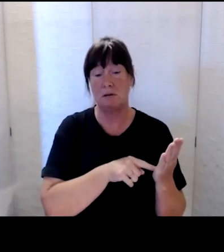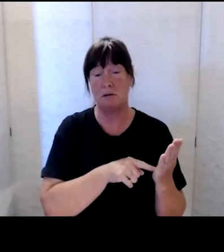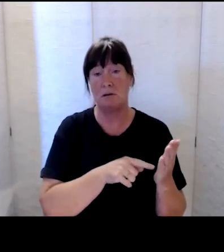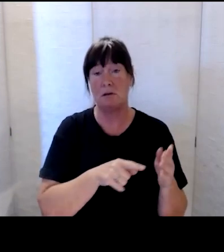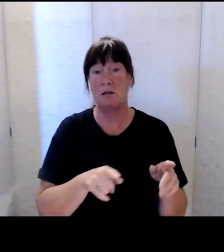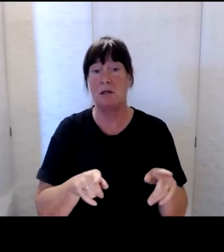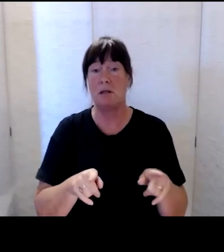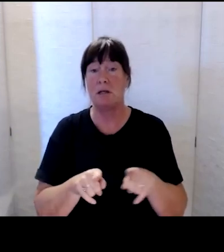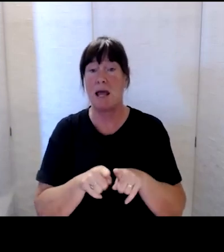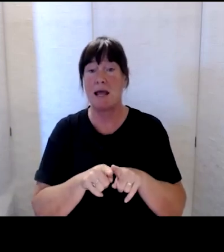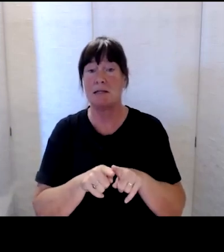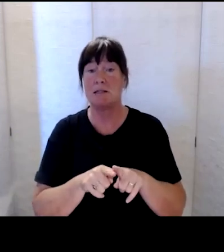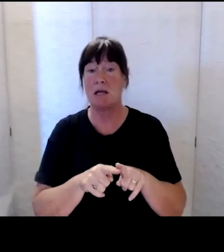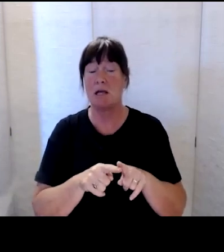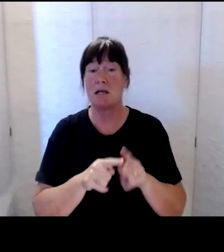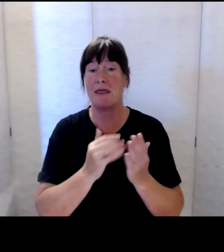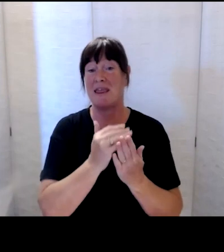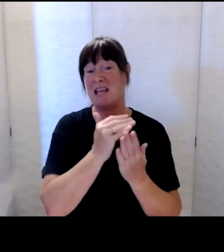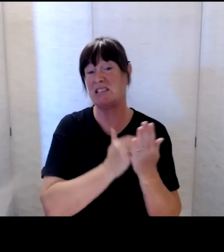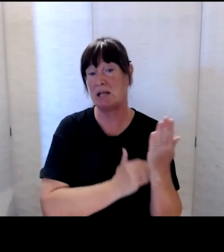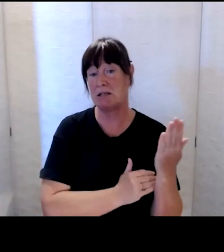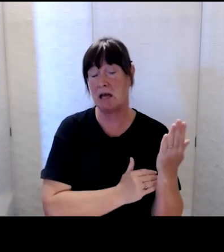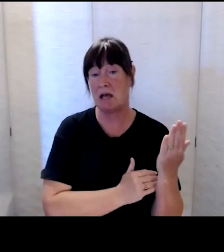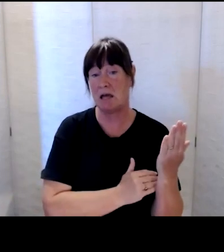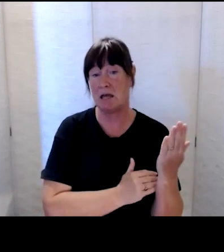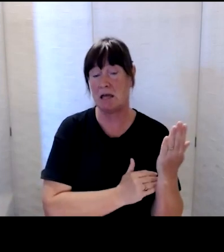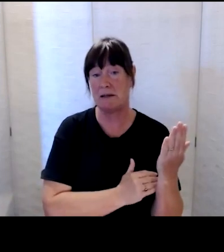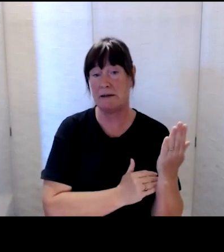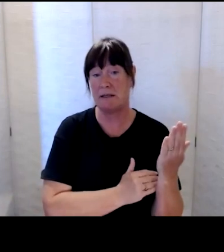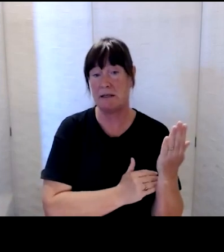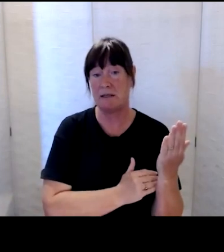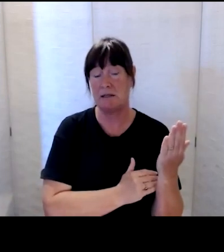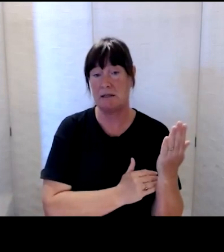the agenda for that, for this sorry, is shortly